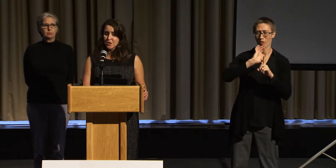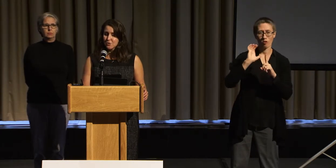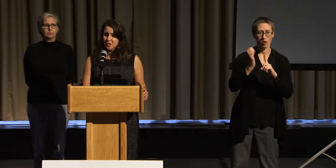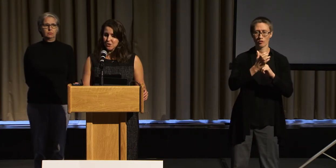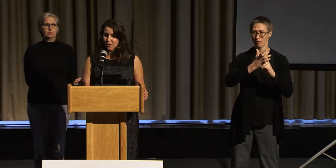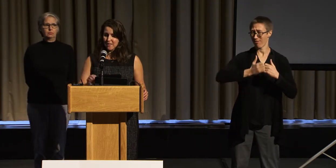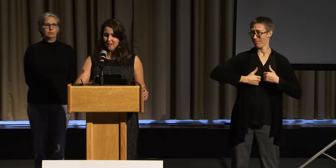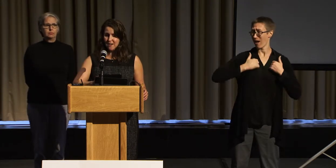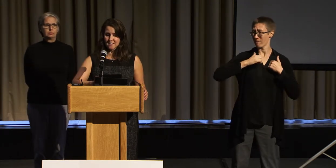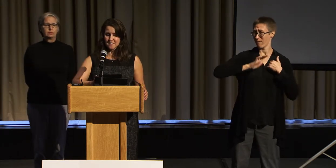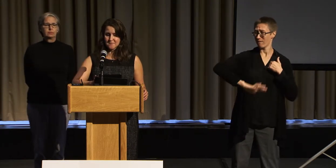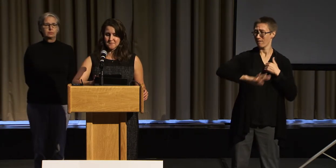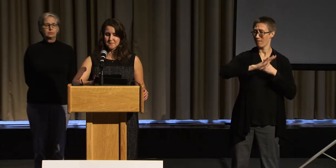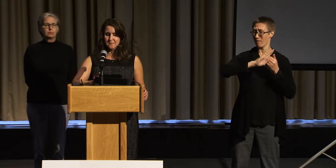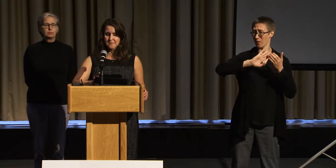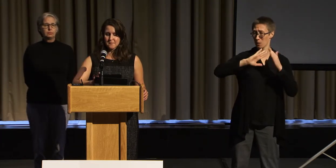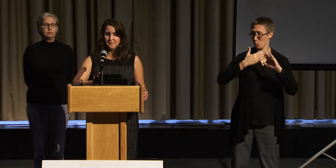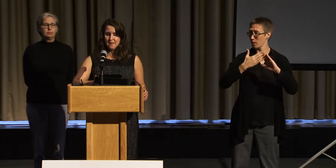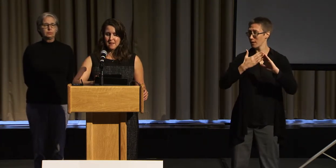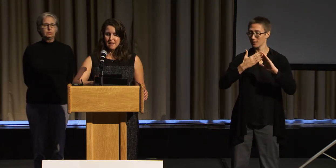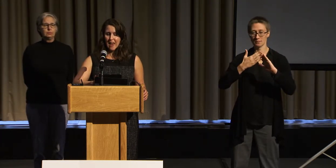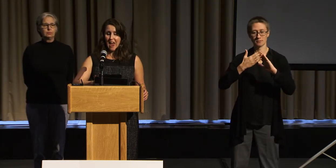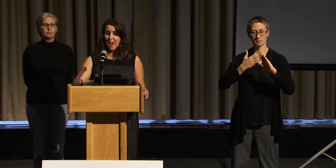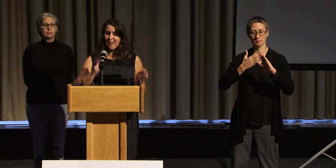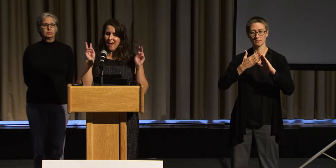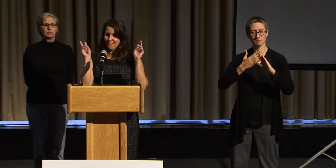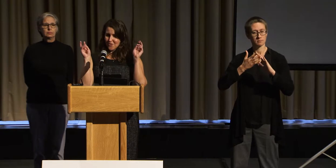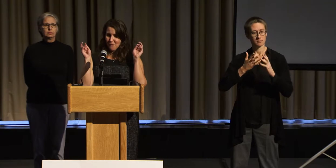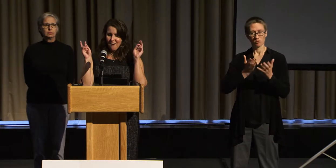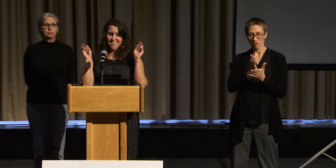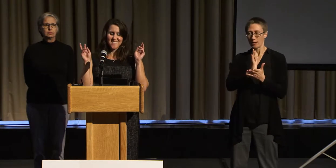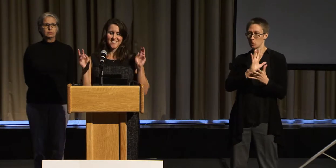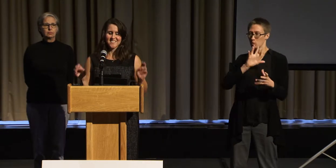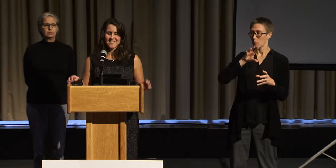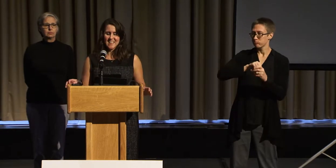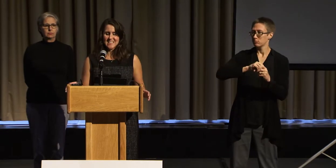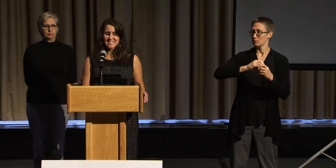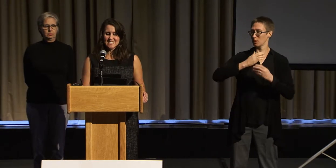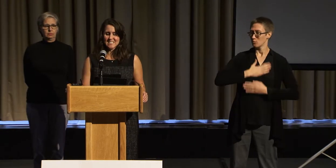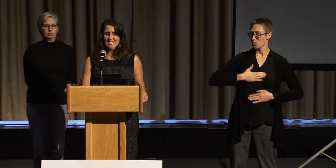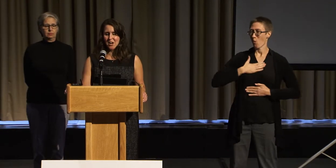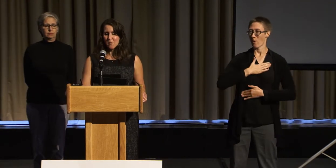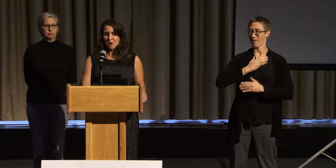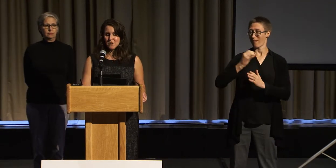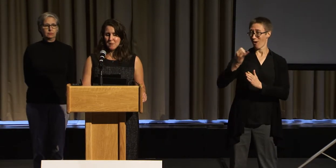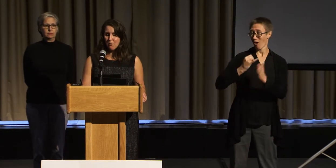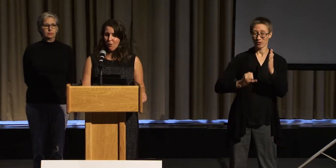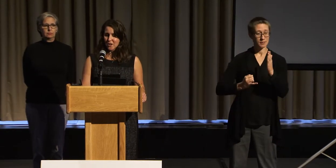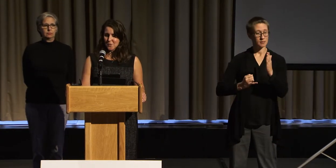to enjoy the arts--" "Everyone" is the single most important